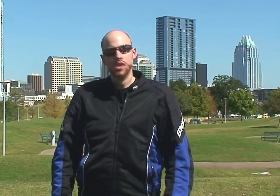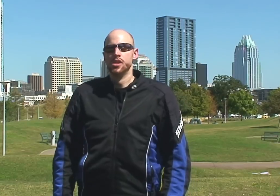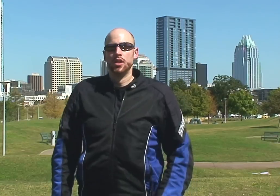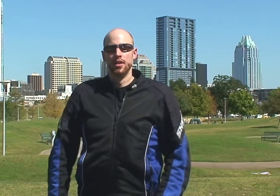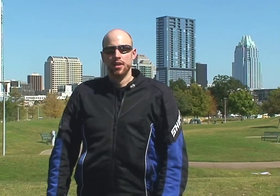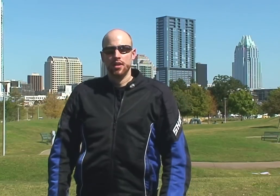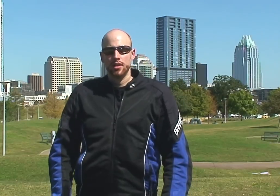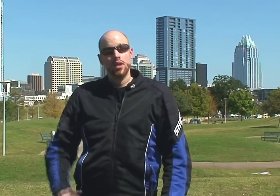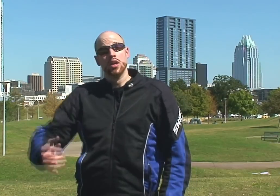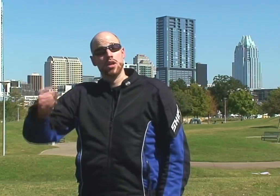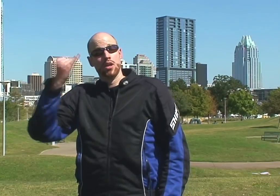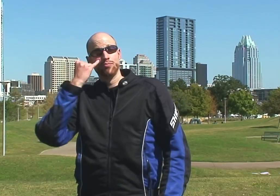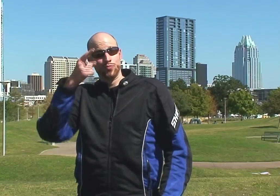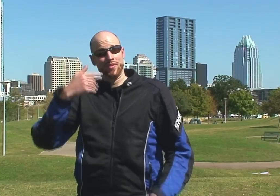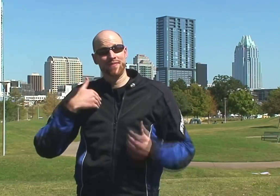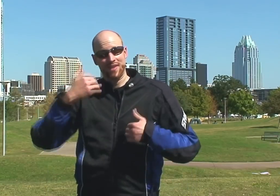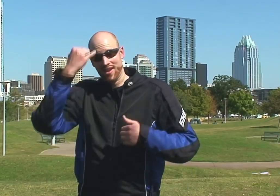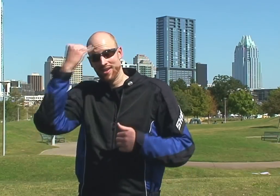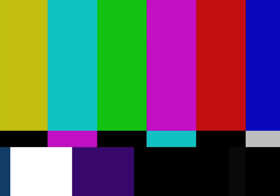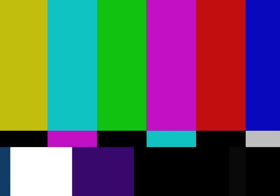*breathe* ok. If you've got ideas…